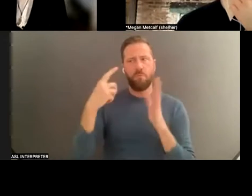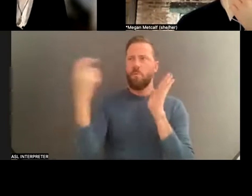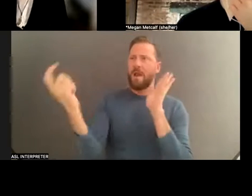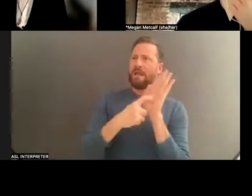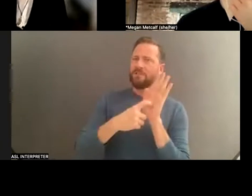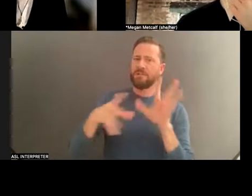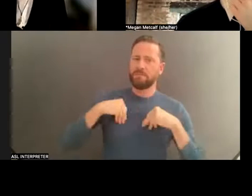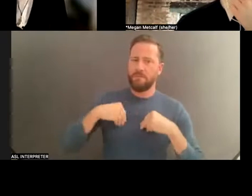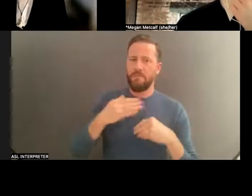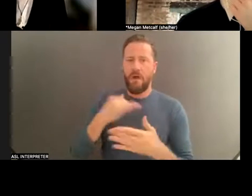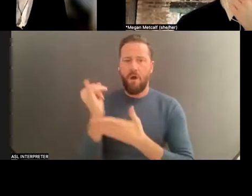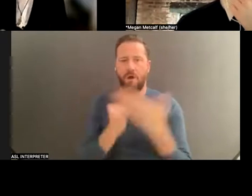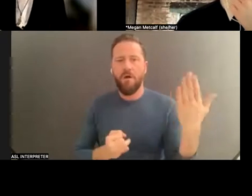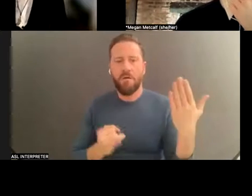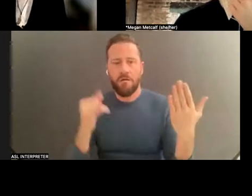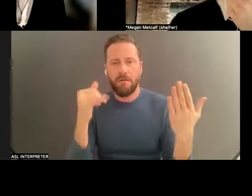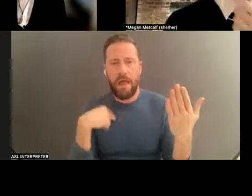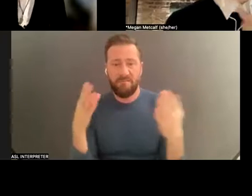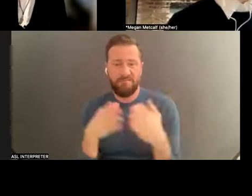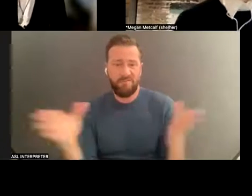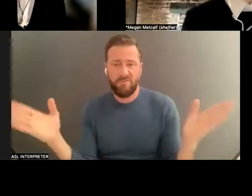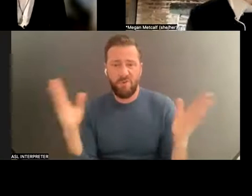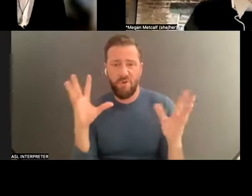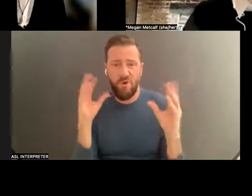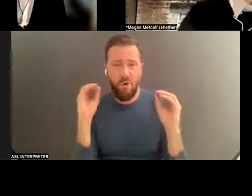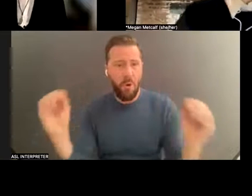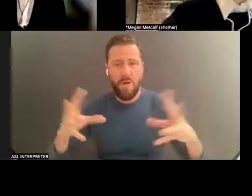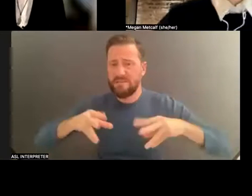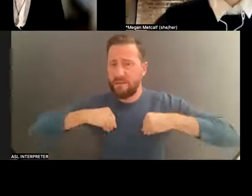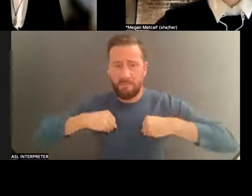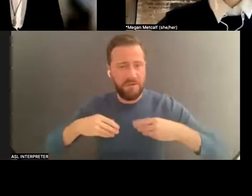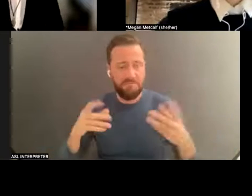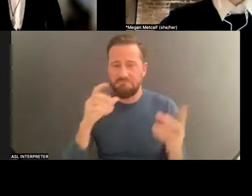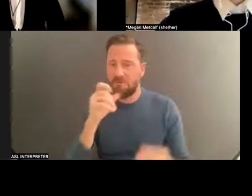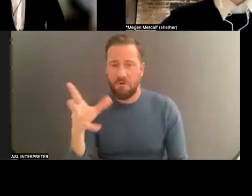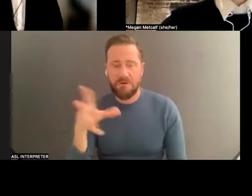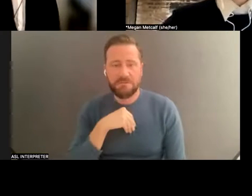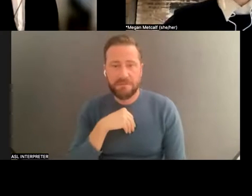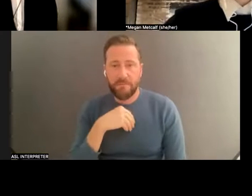And all across the board, we're not getting no exception . I've done more -- I've got more television